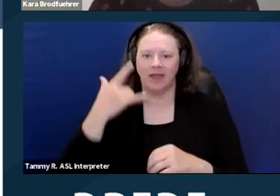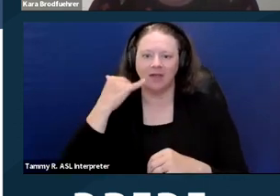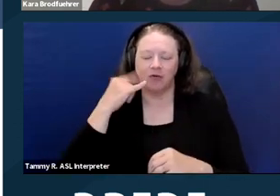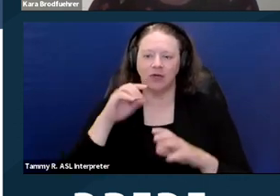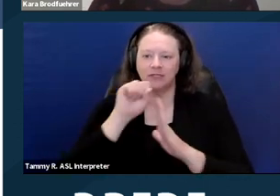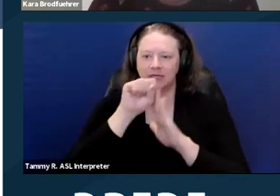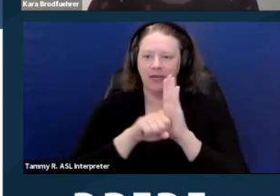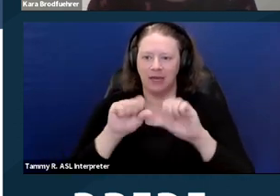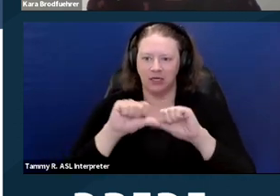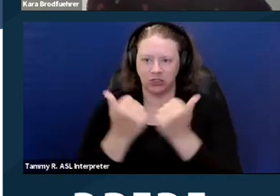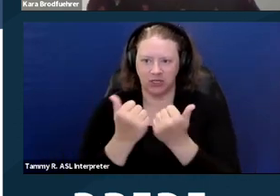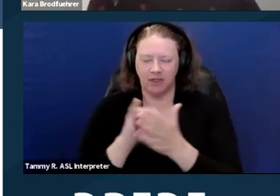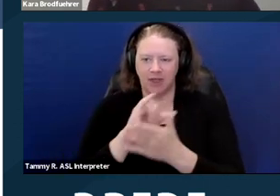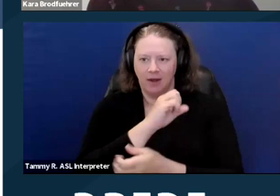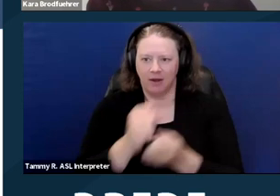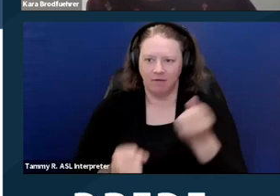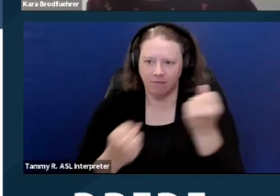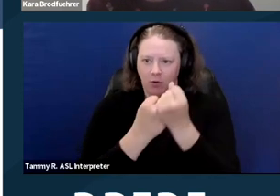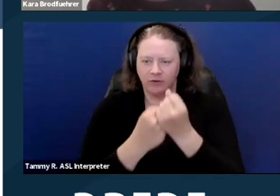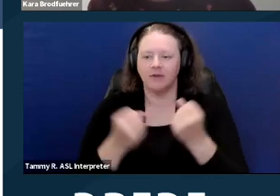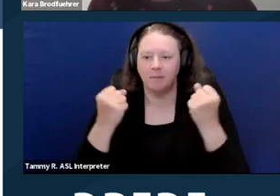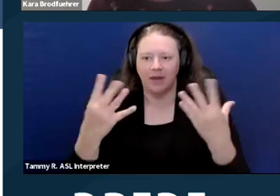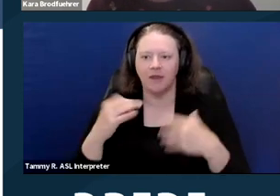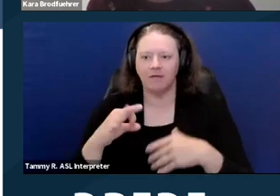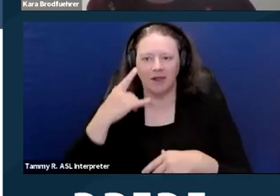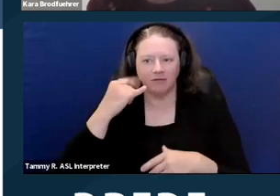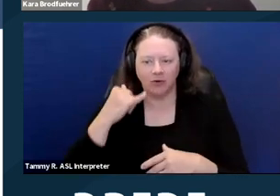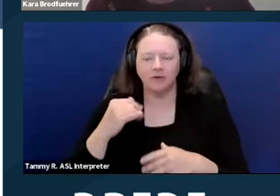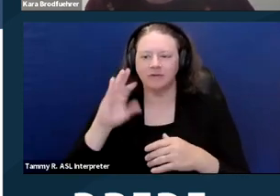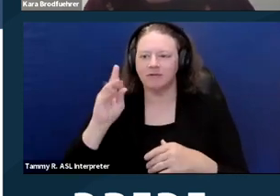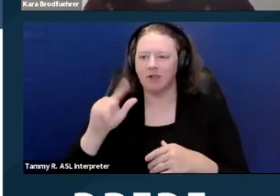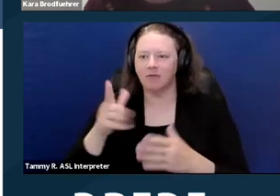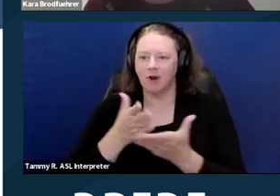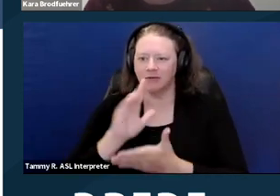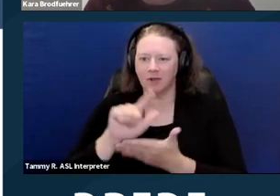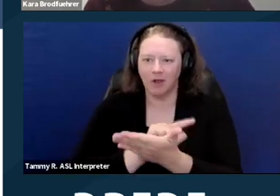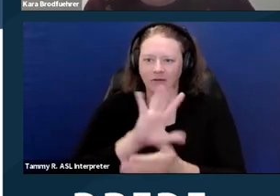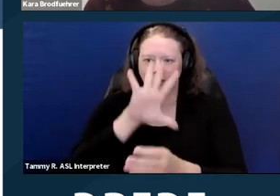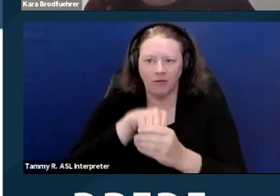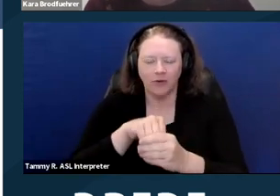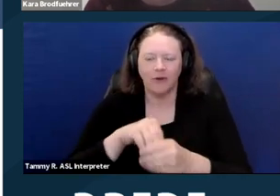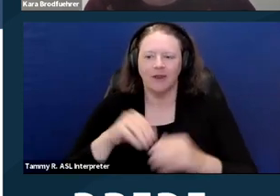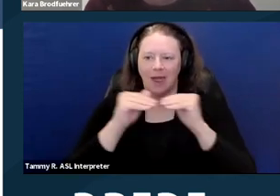that enforces many of California's civil rights laws, including housing discrimination laws,